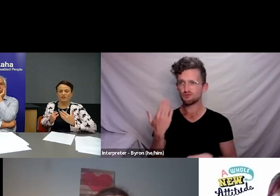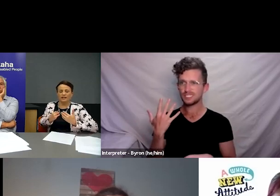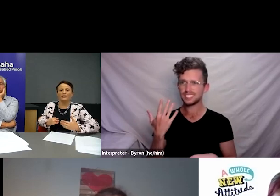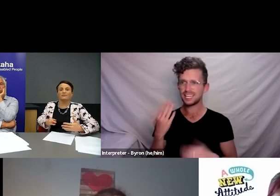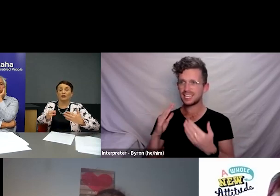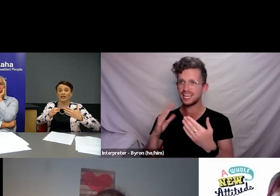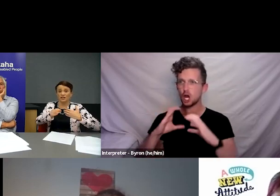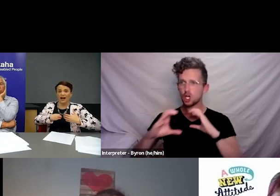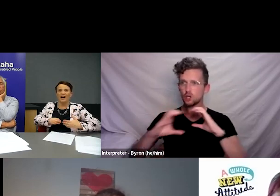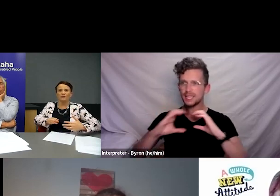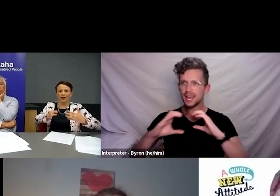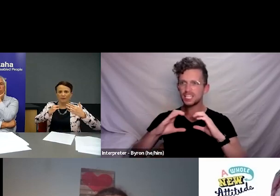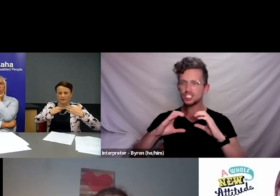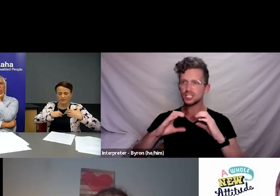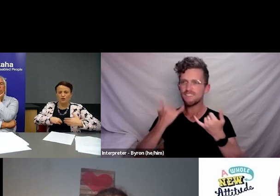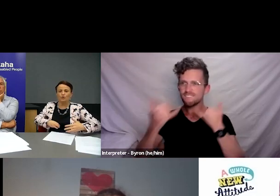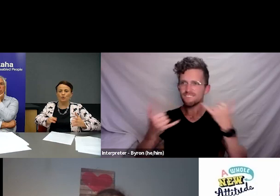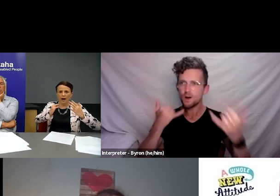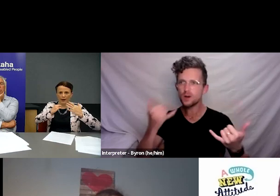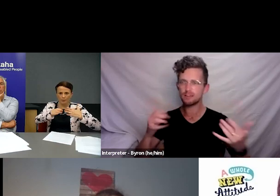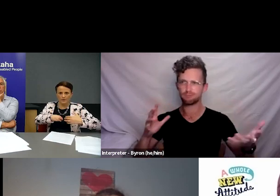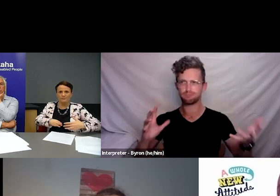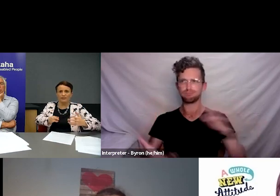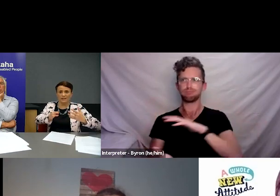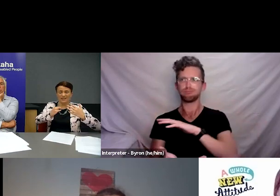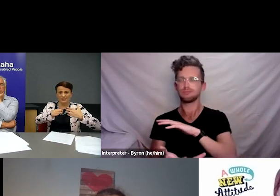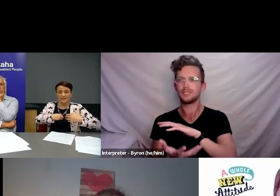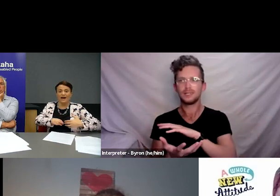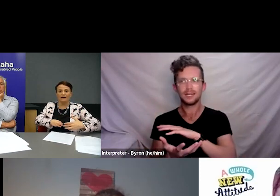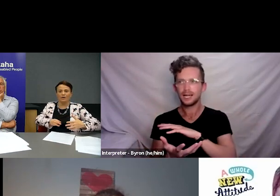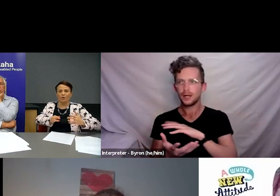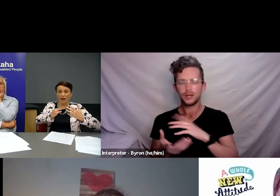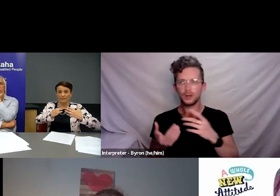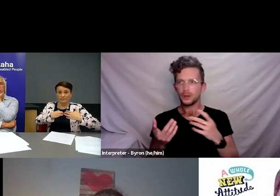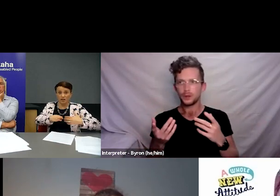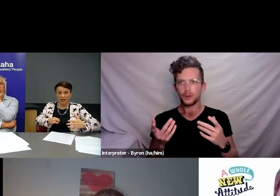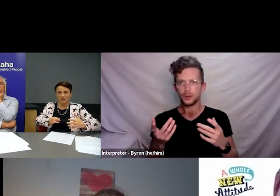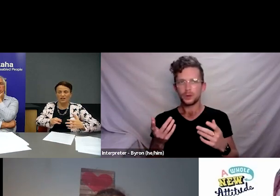Getting communication out about things in the usual way was, particularly at the start, quite challenging.